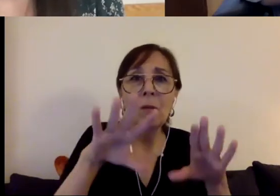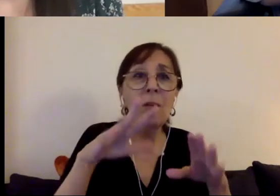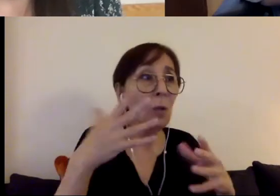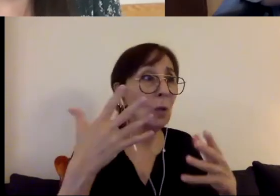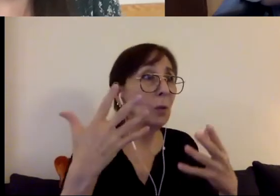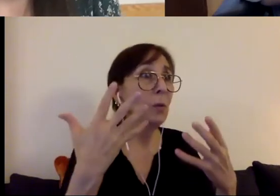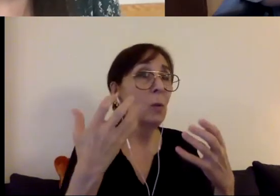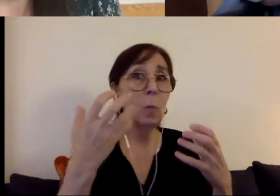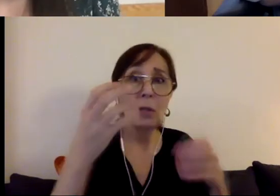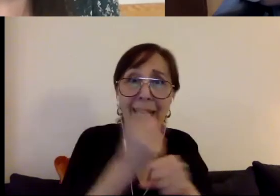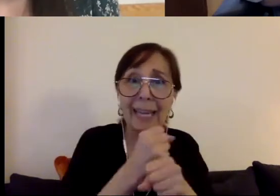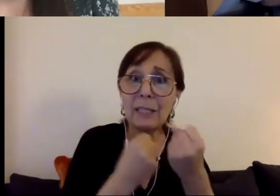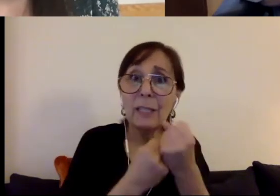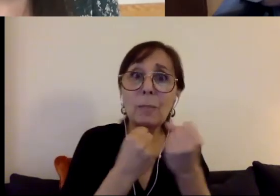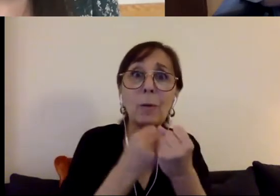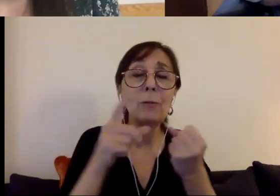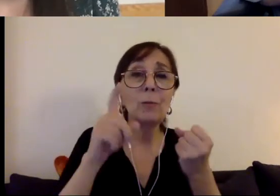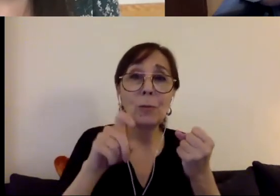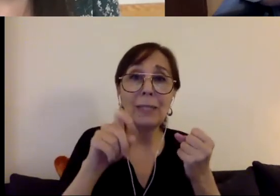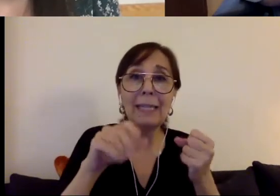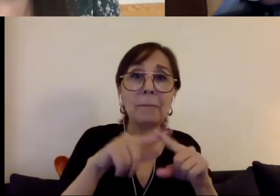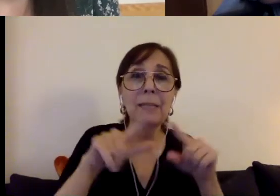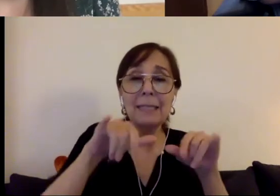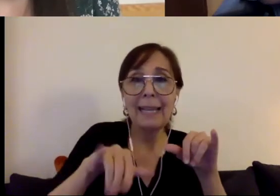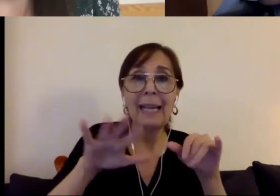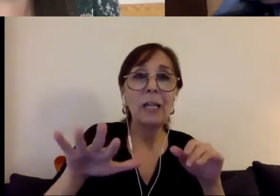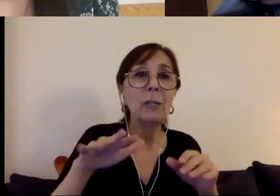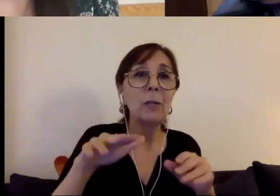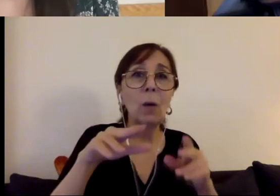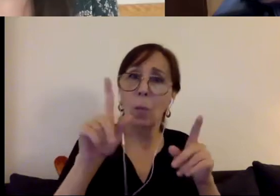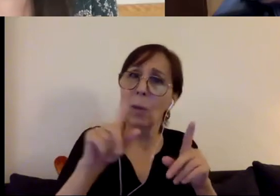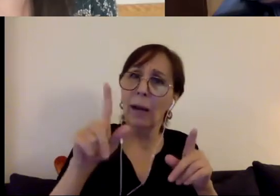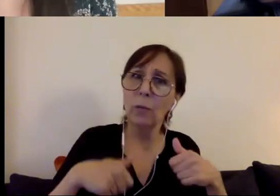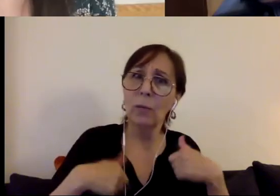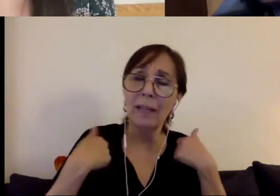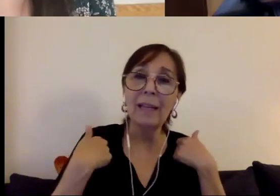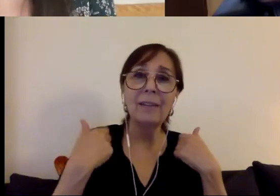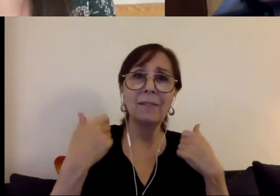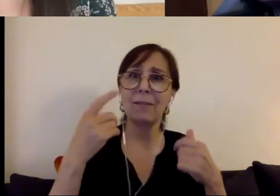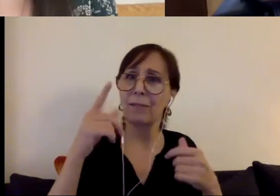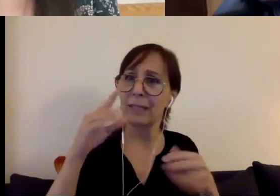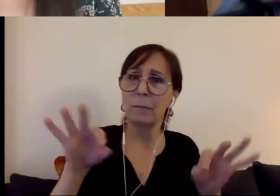you need in your current environment. I think when we look at the ADA